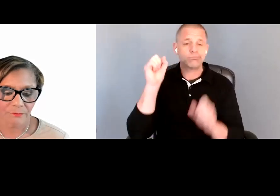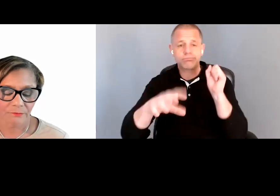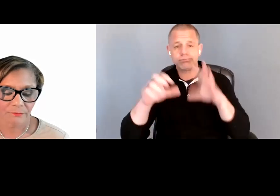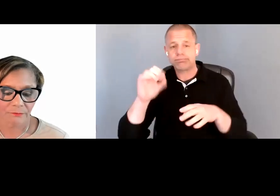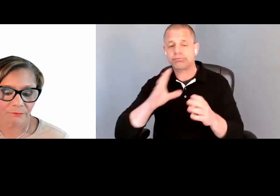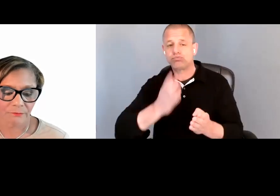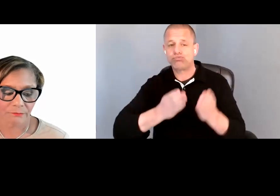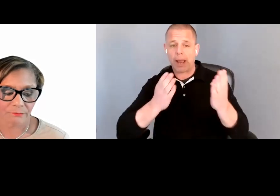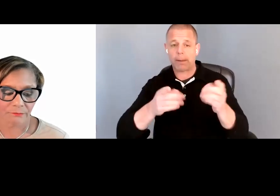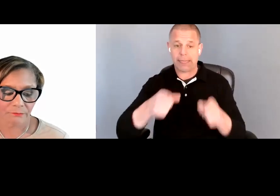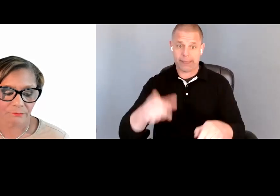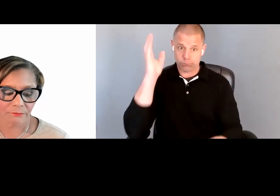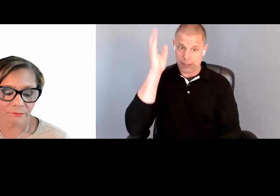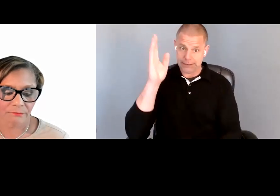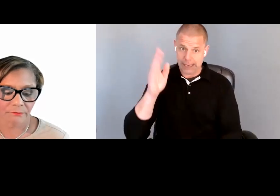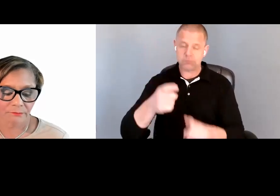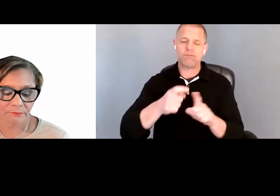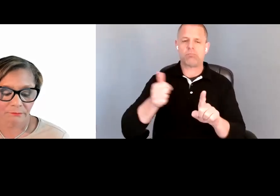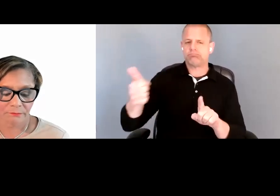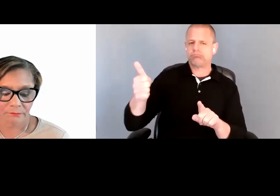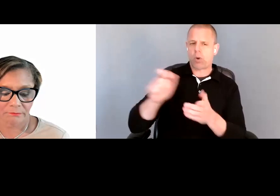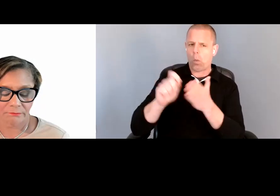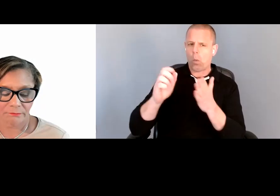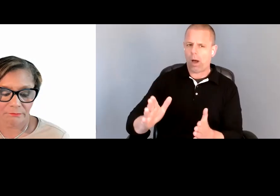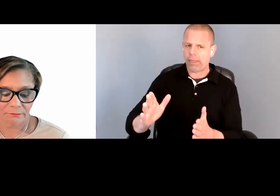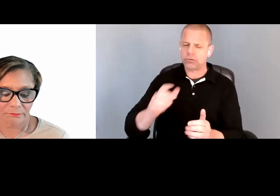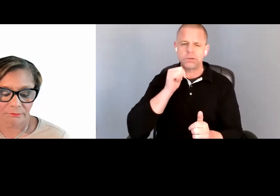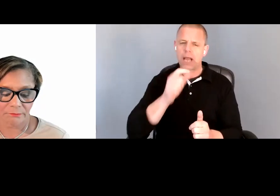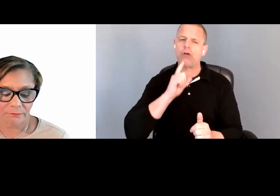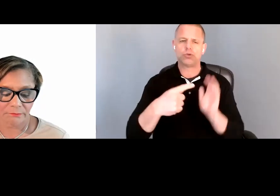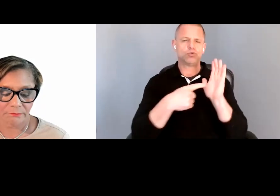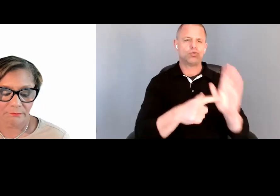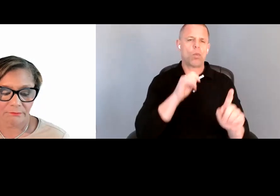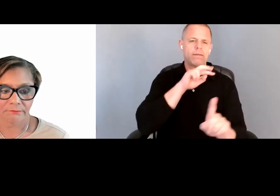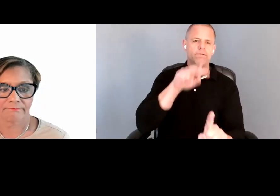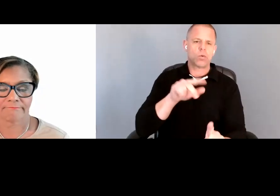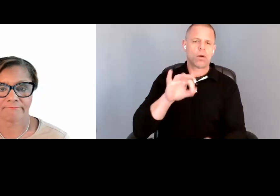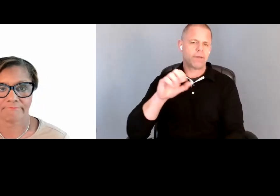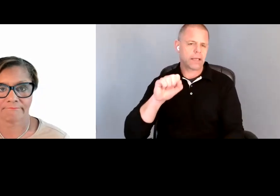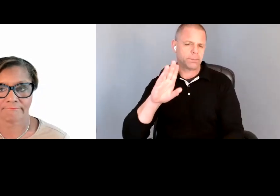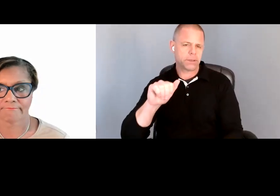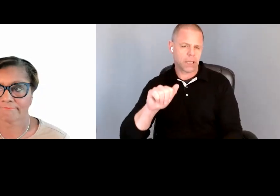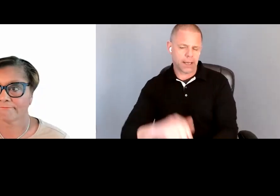herein are those of the authors and do not necessarily reflect the views of the SBA.